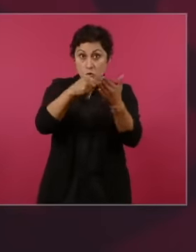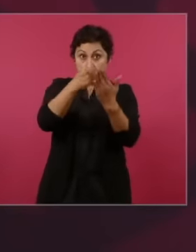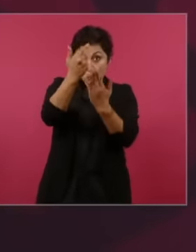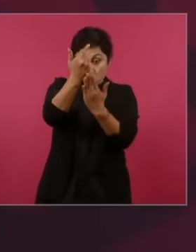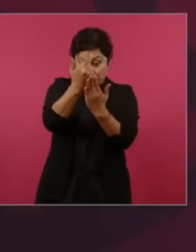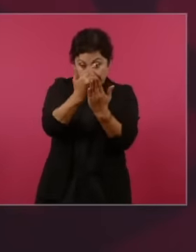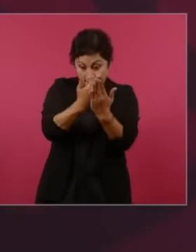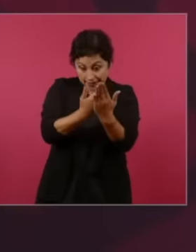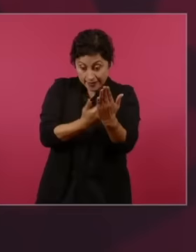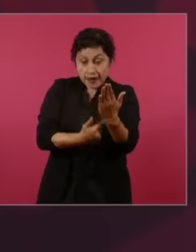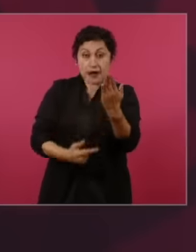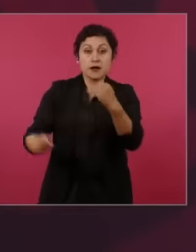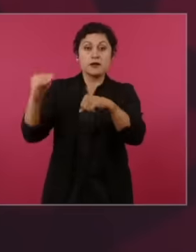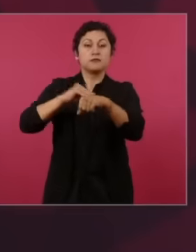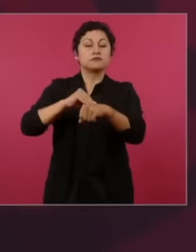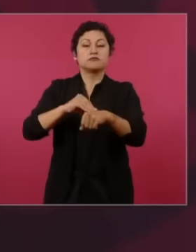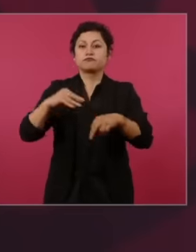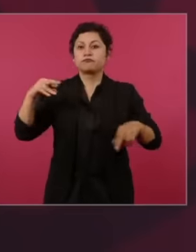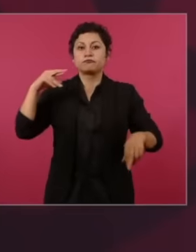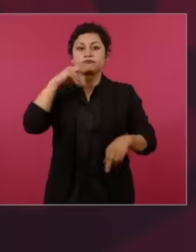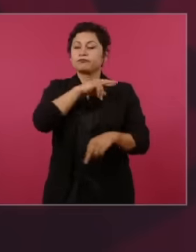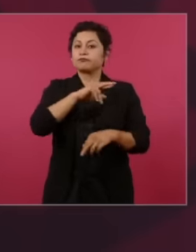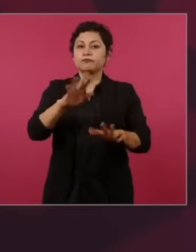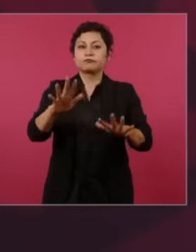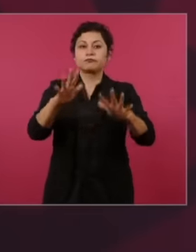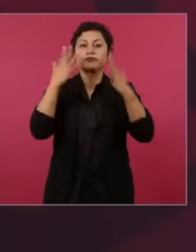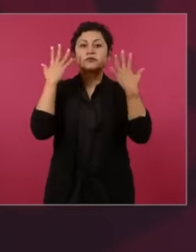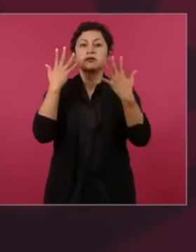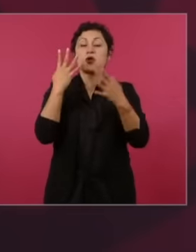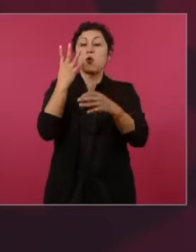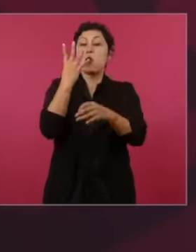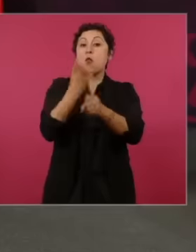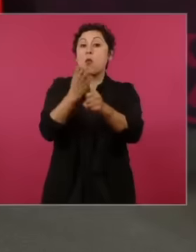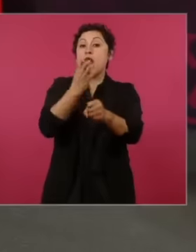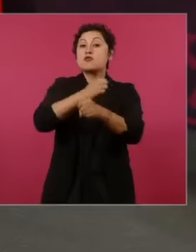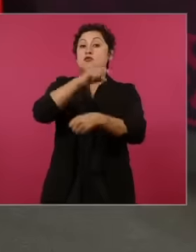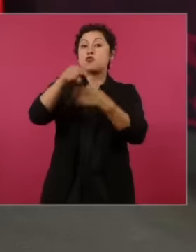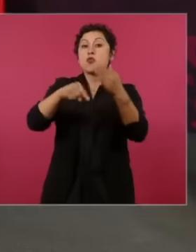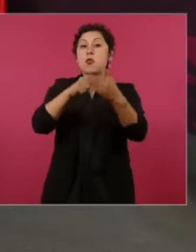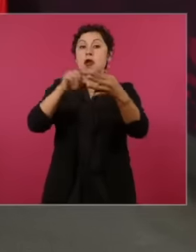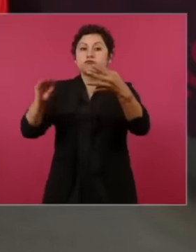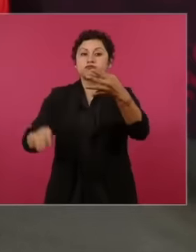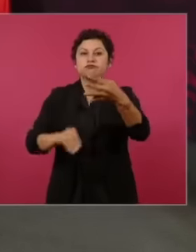billionaires only surpassed by United States